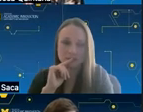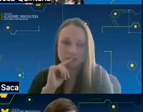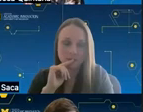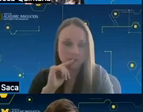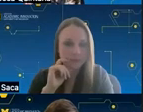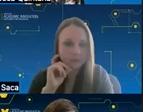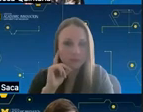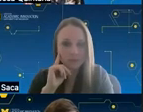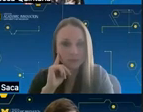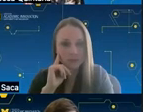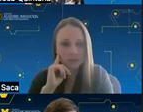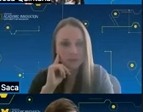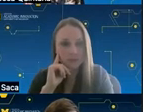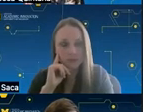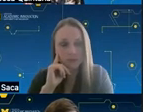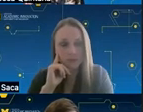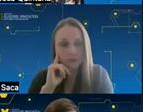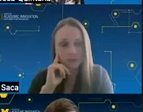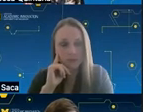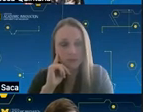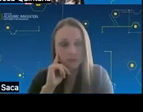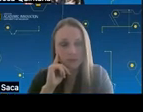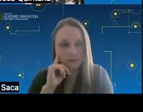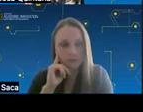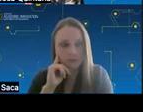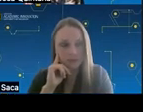actually in this case schweiter my student was teaching me i was the student in this example